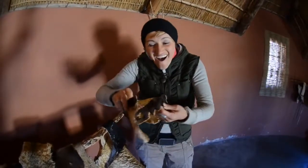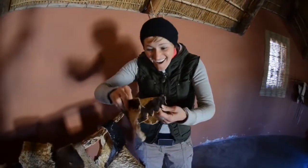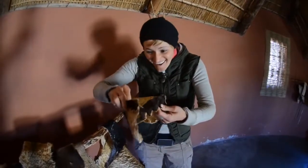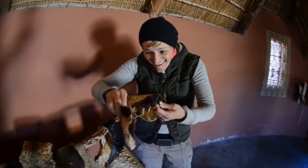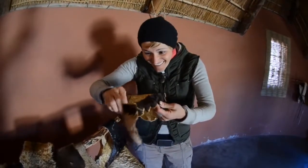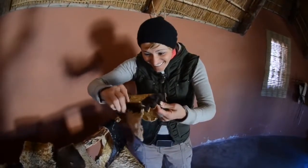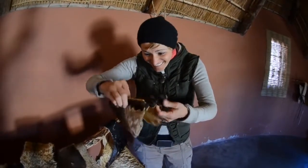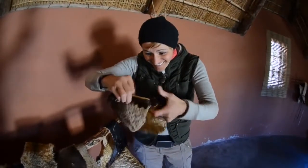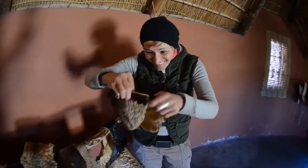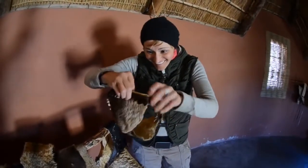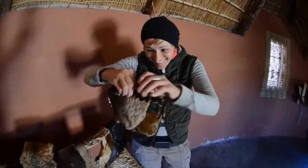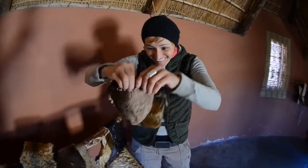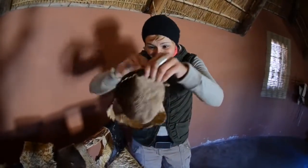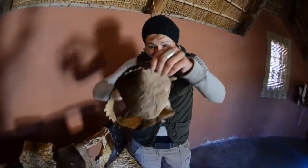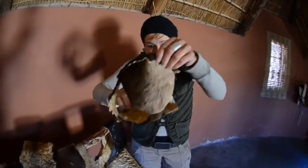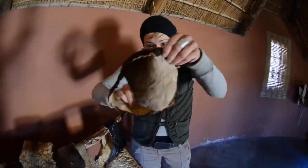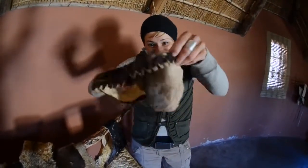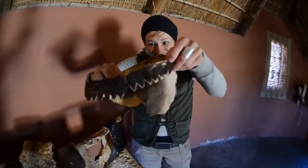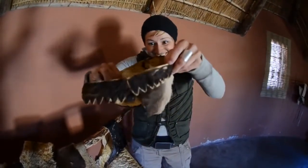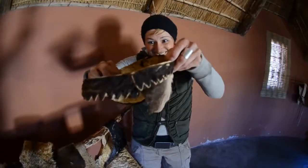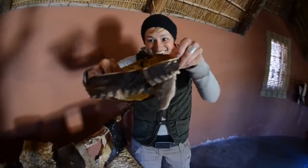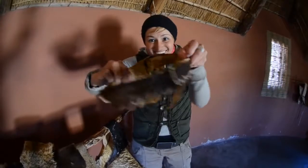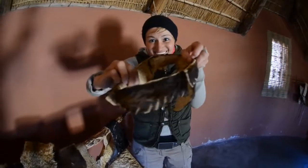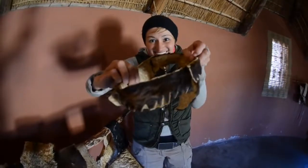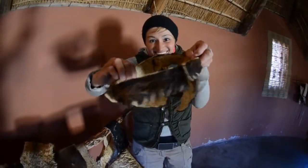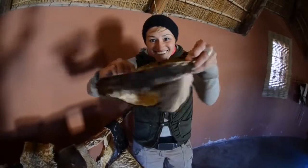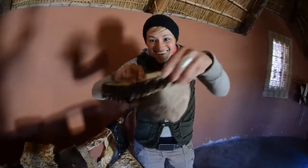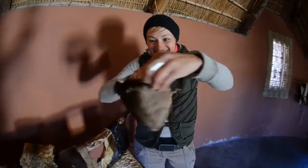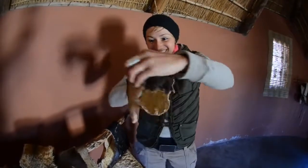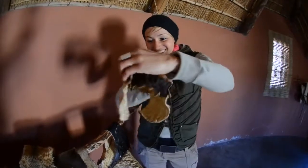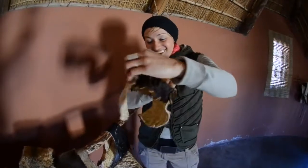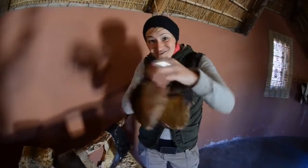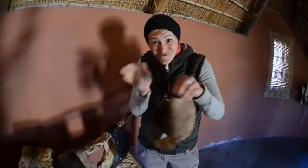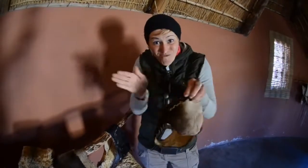Look at how small it is.